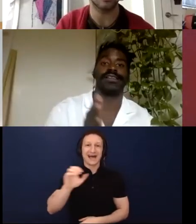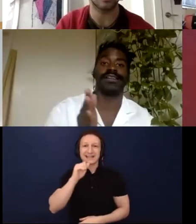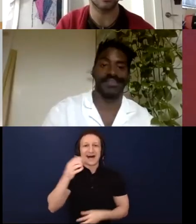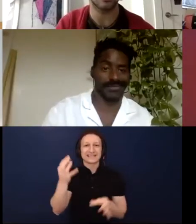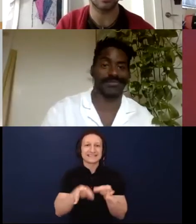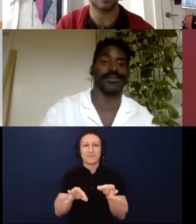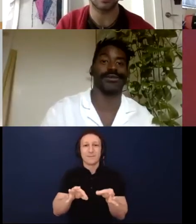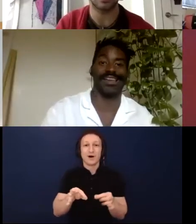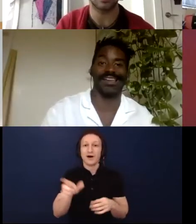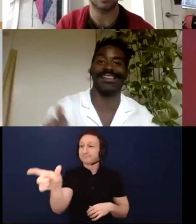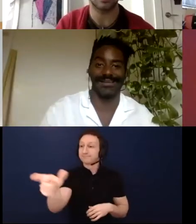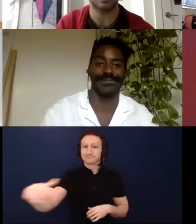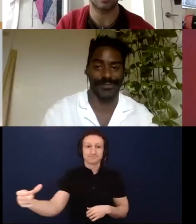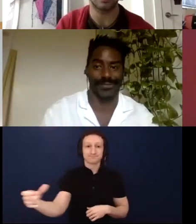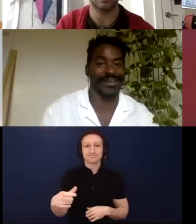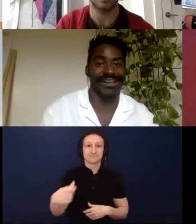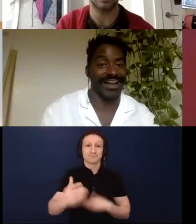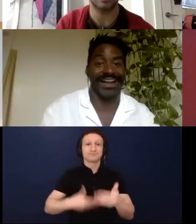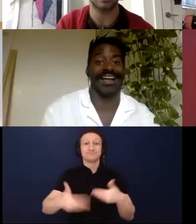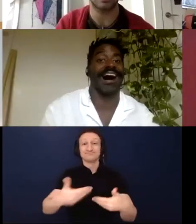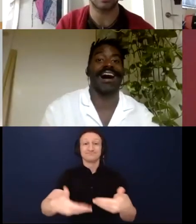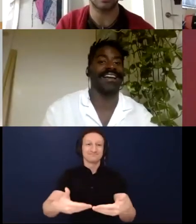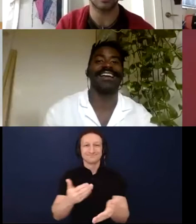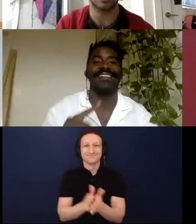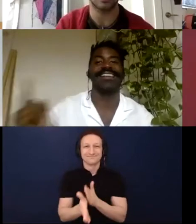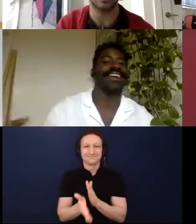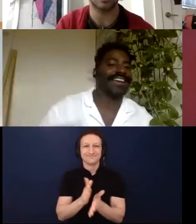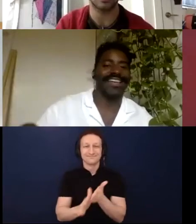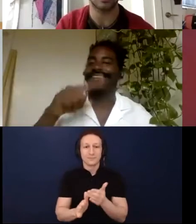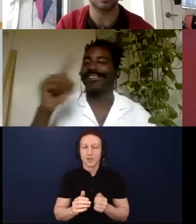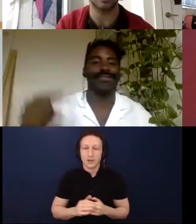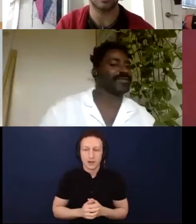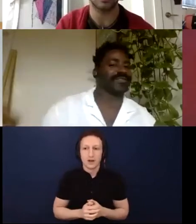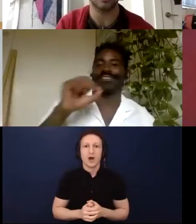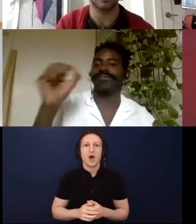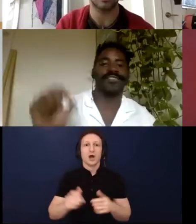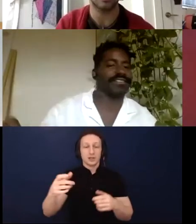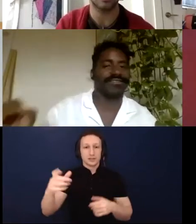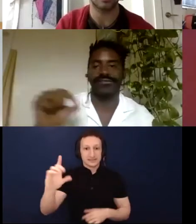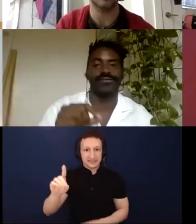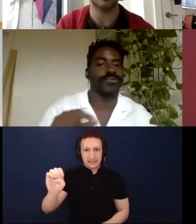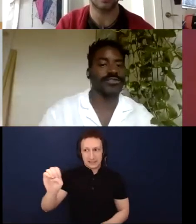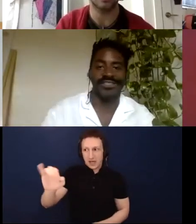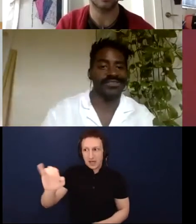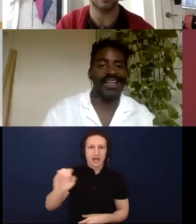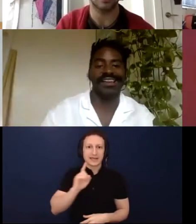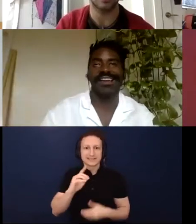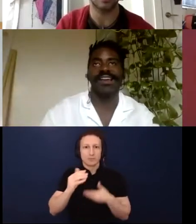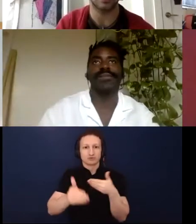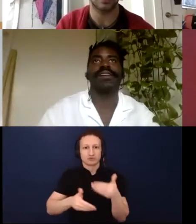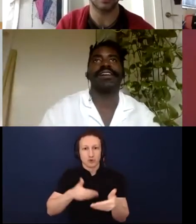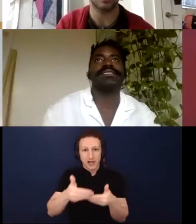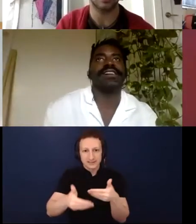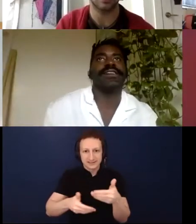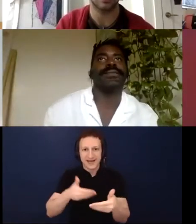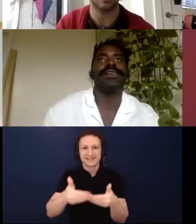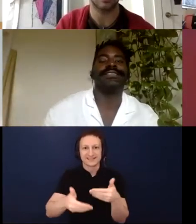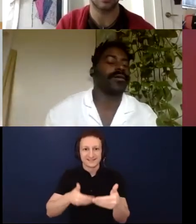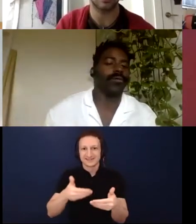step two: E, step three: I, and different versions of that because it's not one